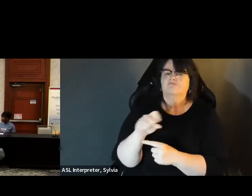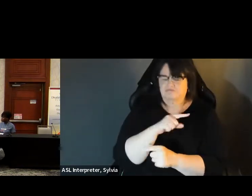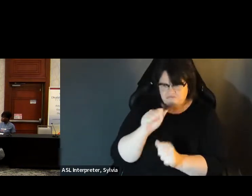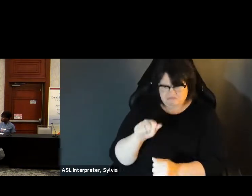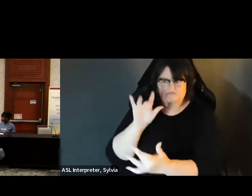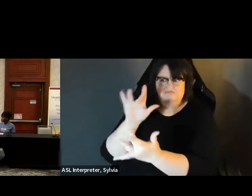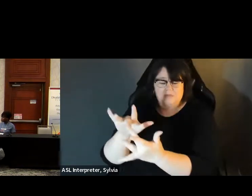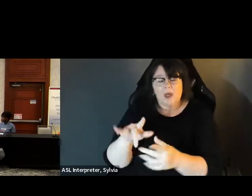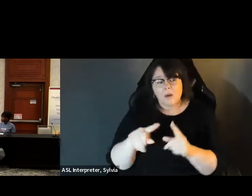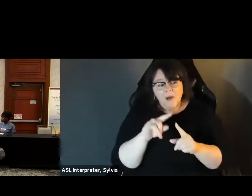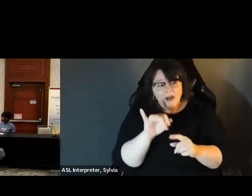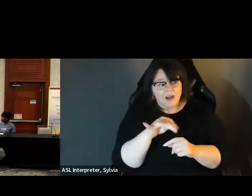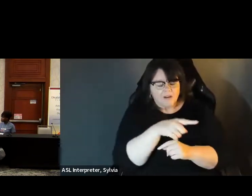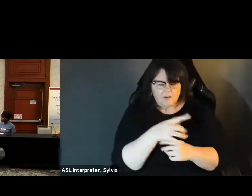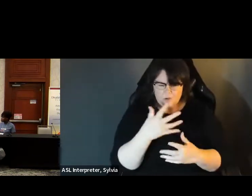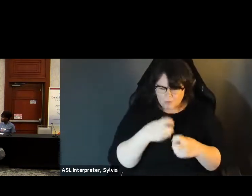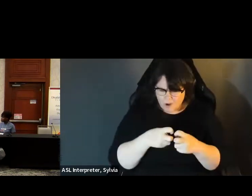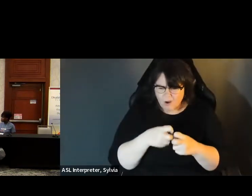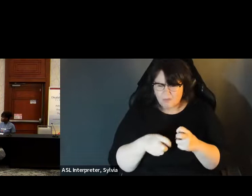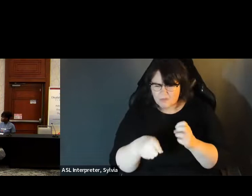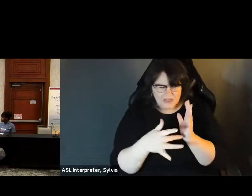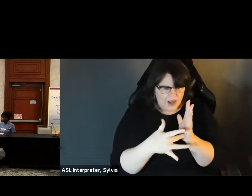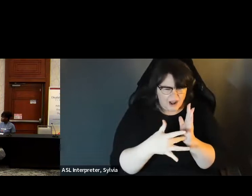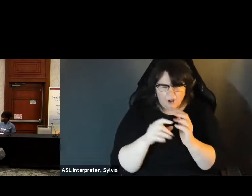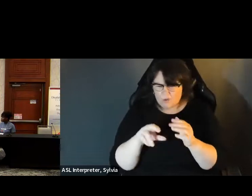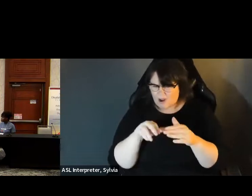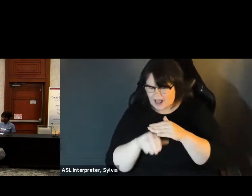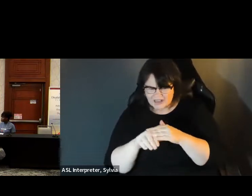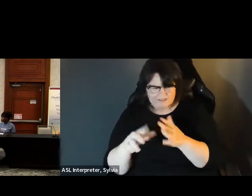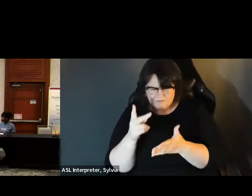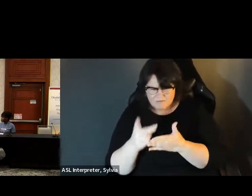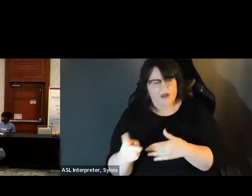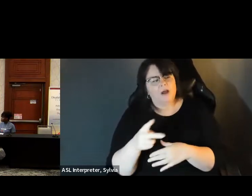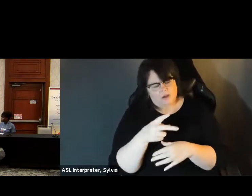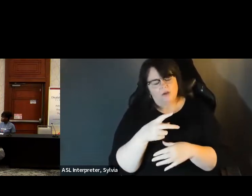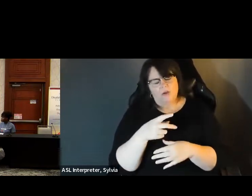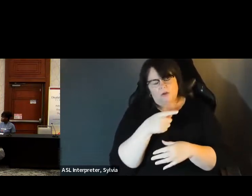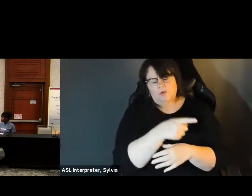an issue with your access technology or whatnot, we encourage you to contact us or your supervisor.